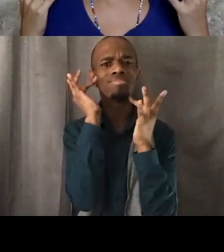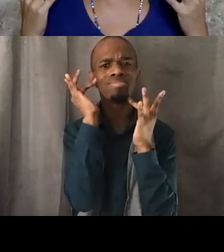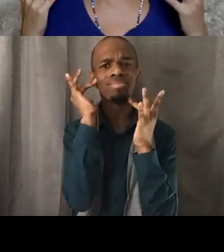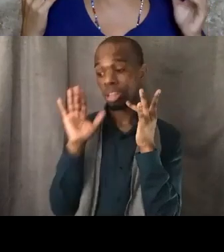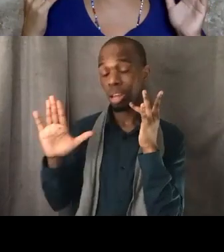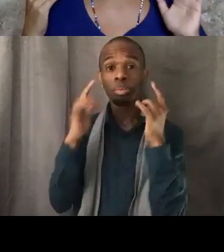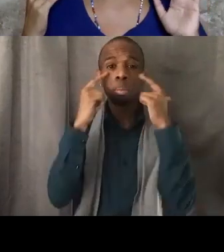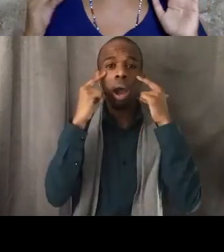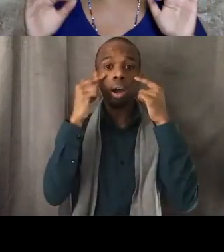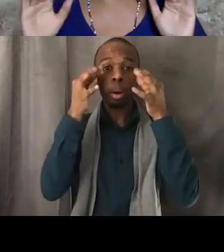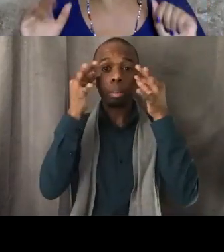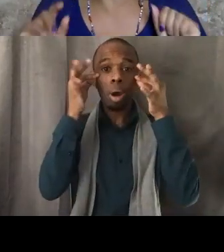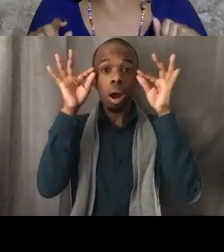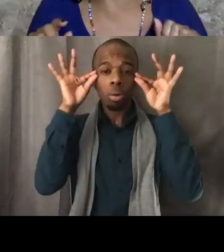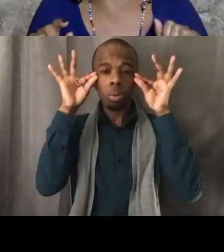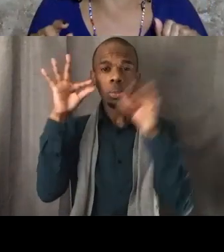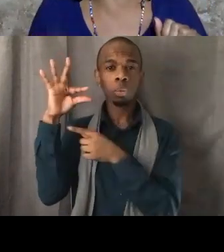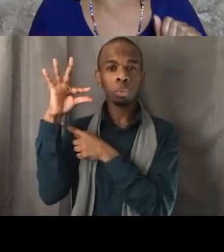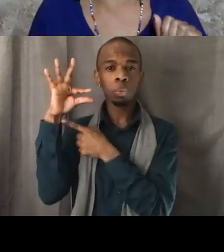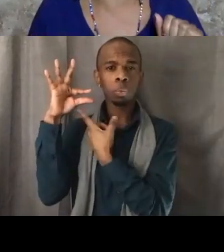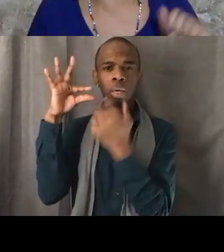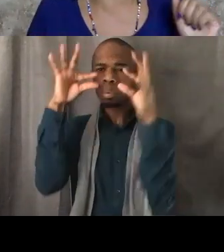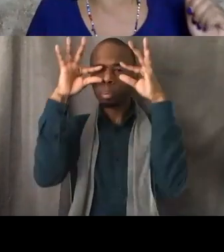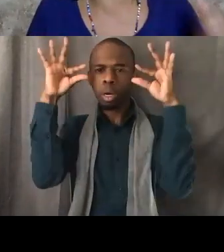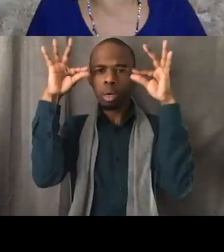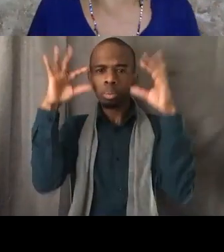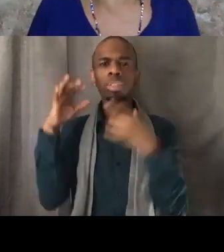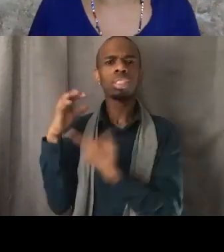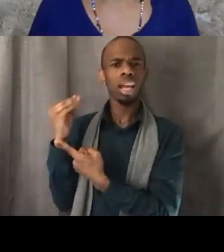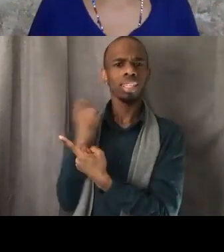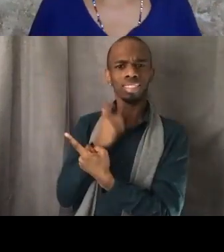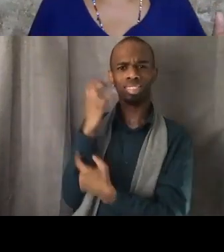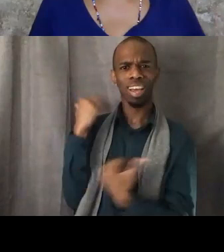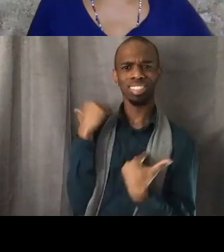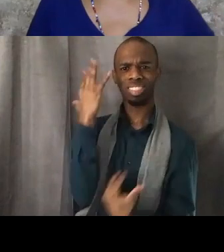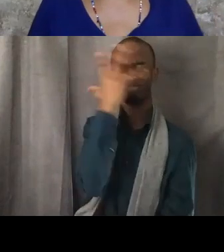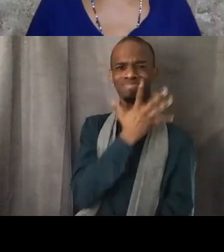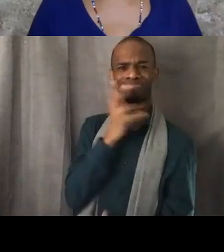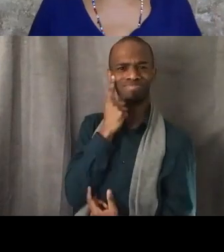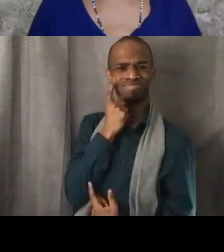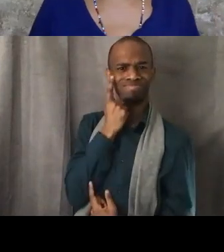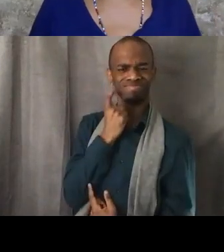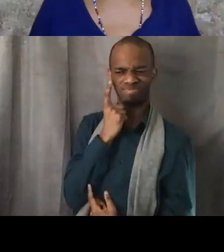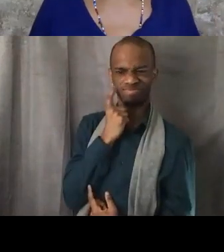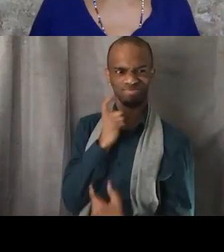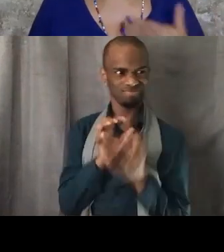the same dancing mischief in his space and Amen, I saw Amen's face